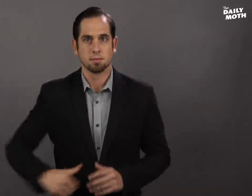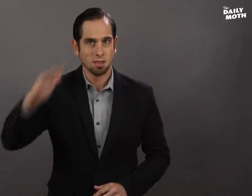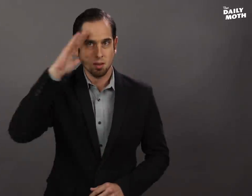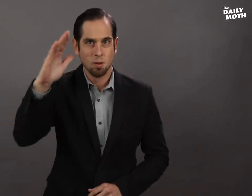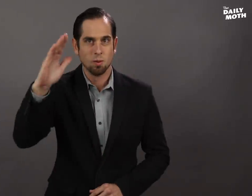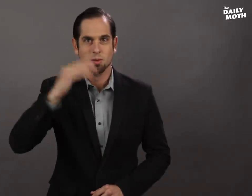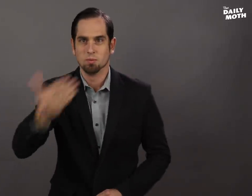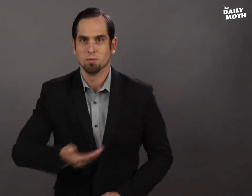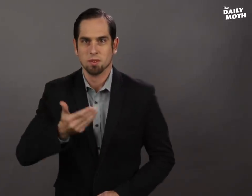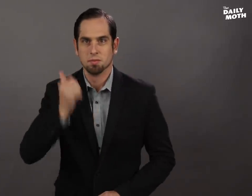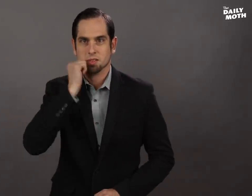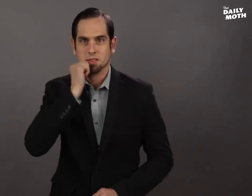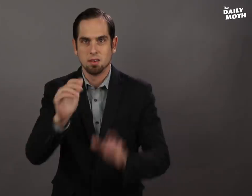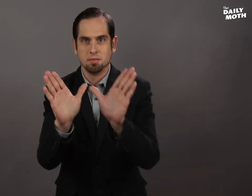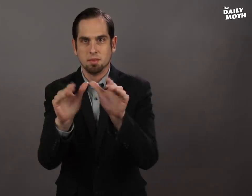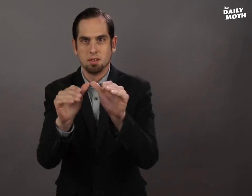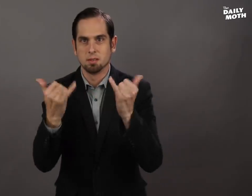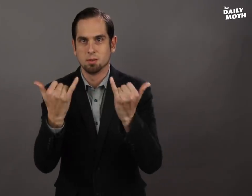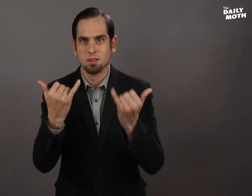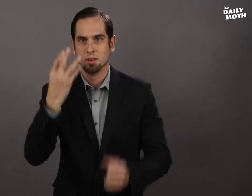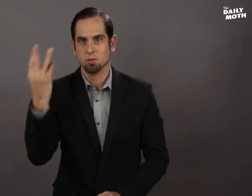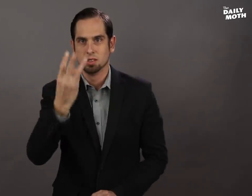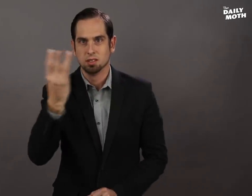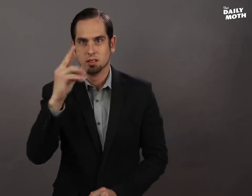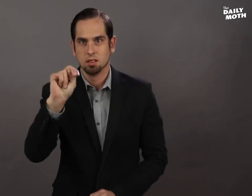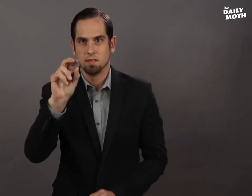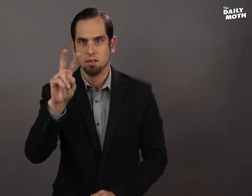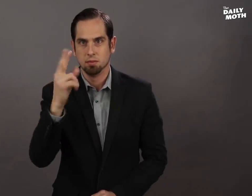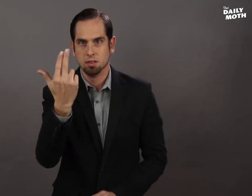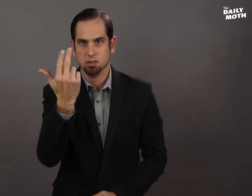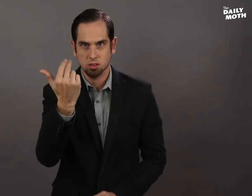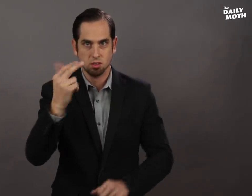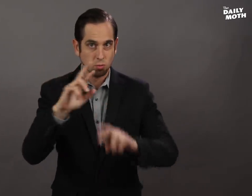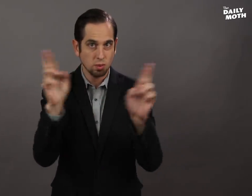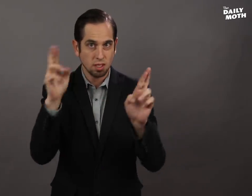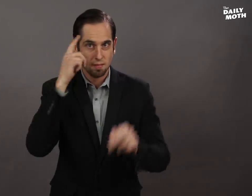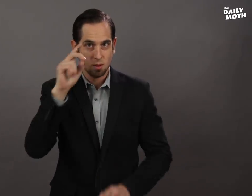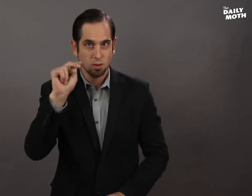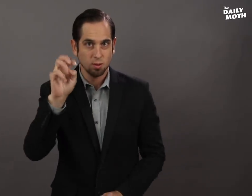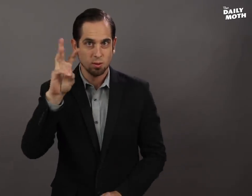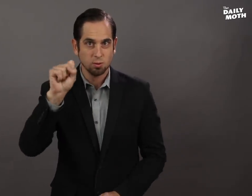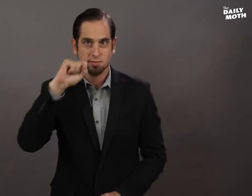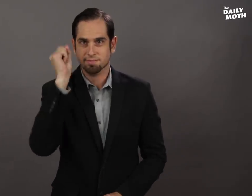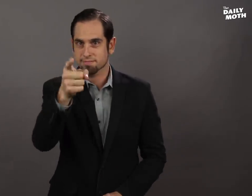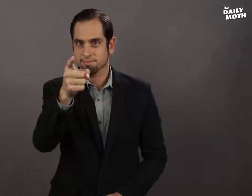Hello, welcome to the Daily Moth. It's Wednesday, November 13. Ready for the news?